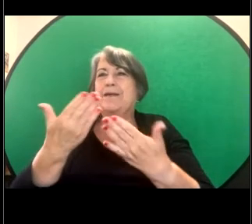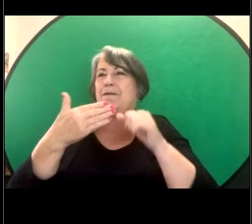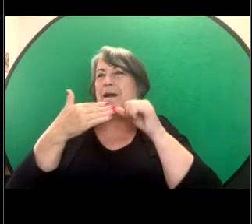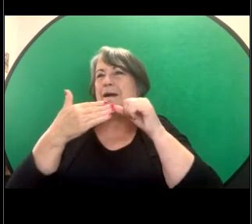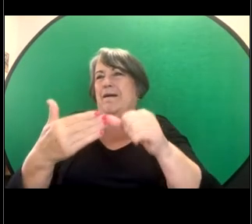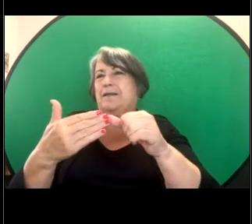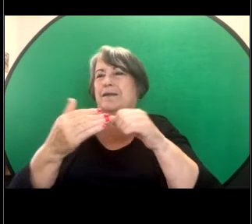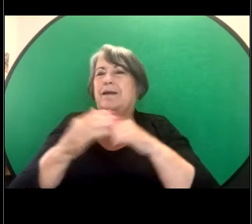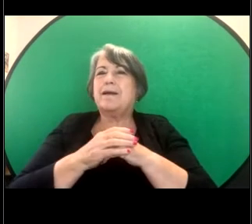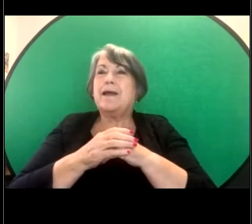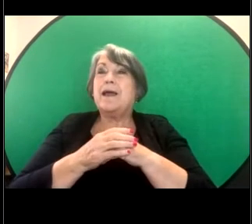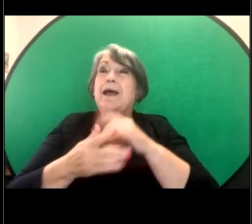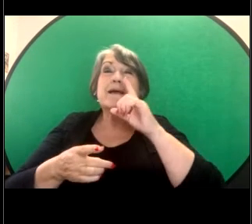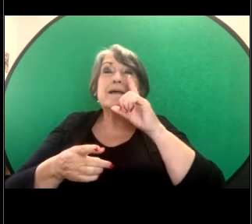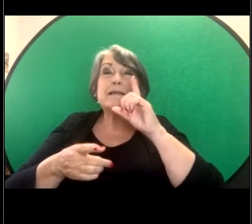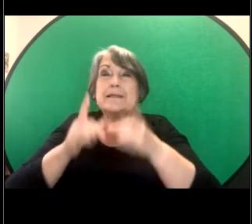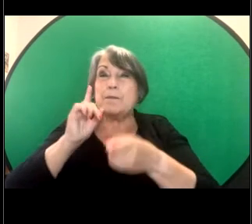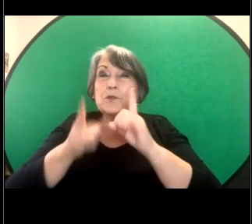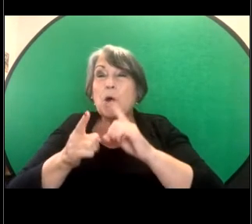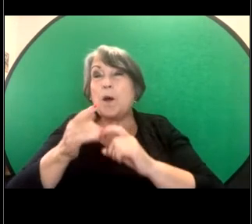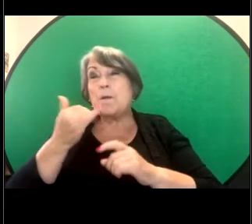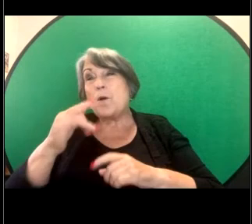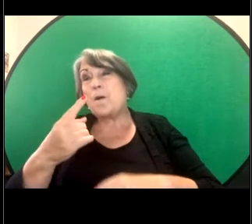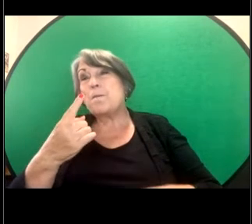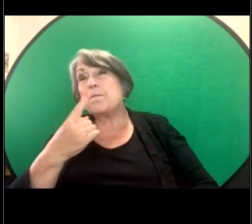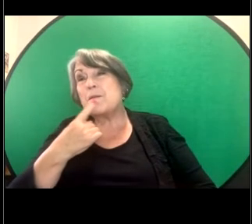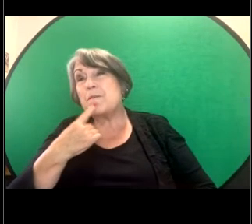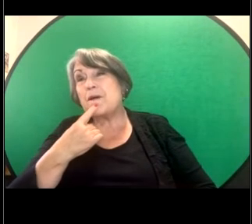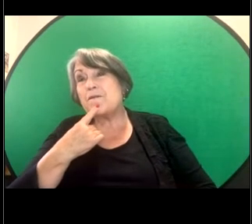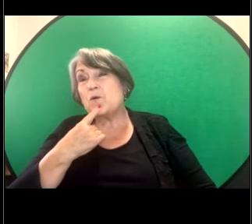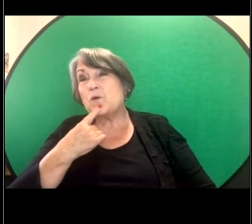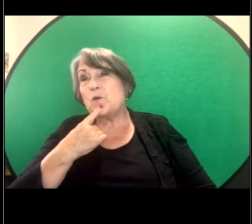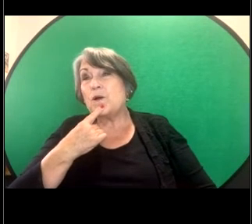Sometimes it might be preferable to go to the Australian Human Rights Commission when